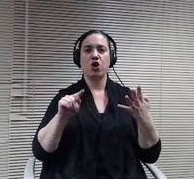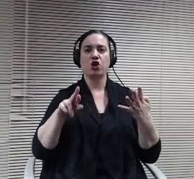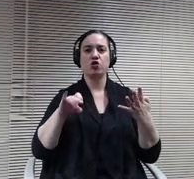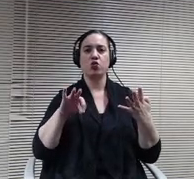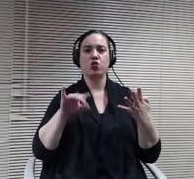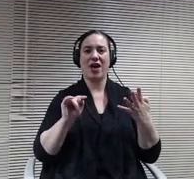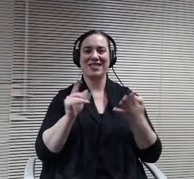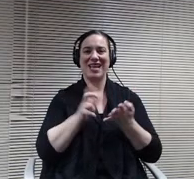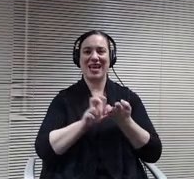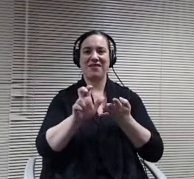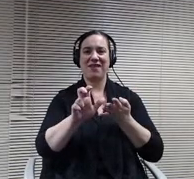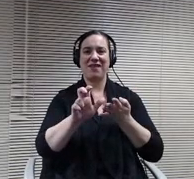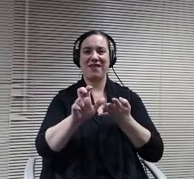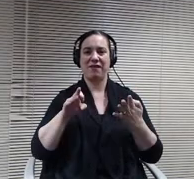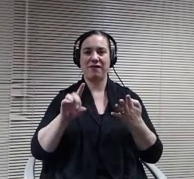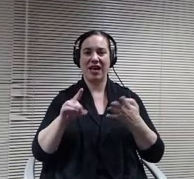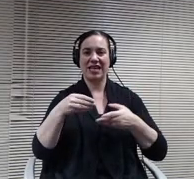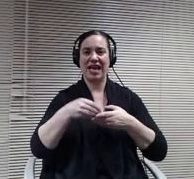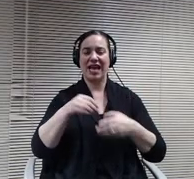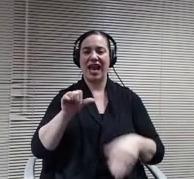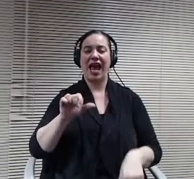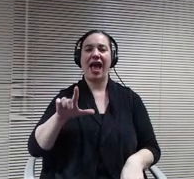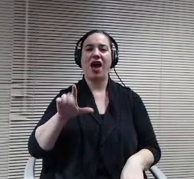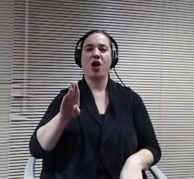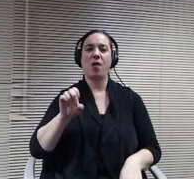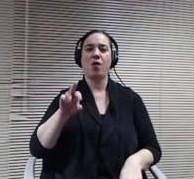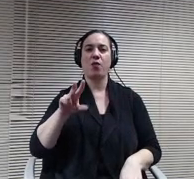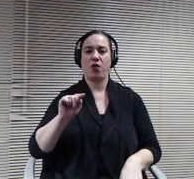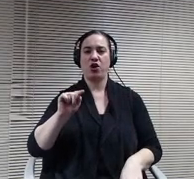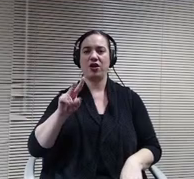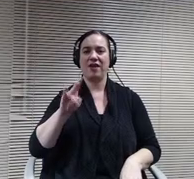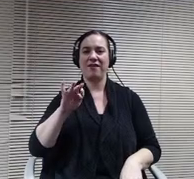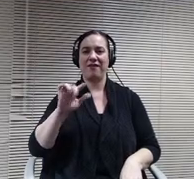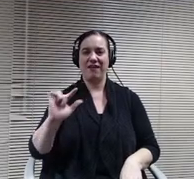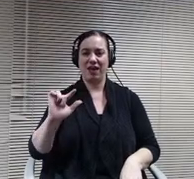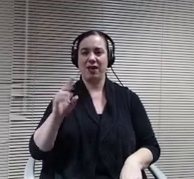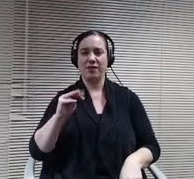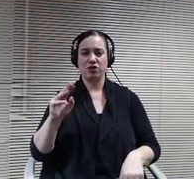MN. Chase Manhattan bank. An NYC, Minnesota school District